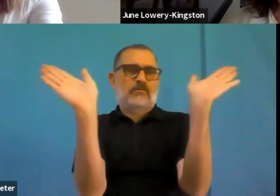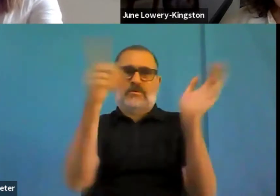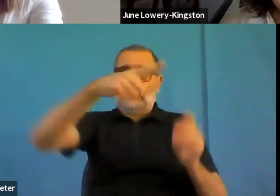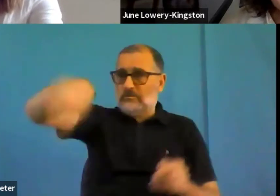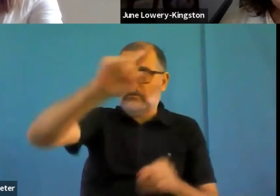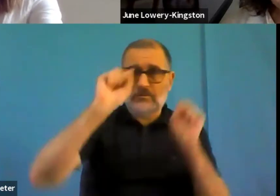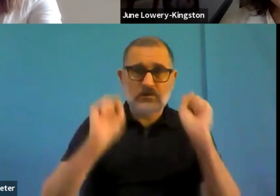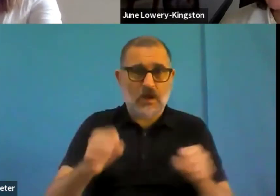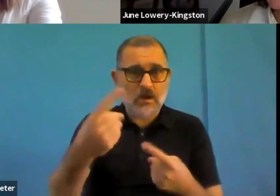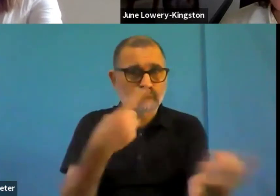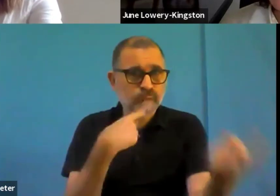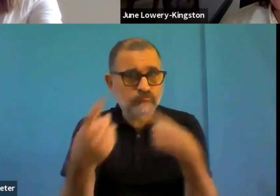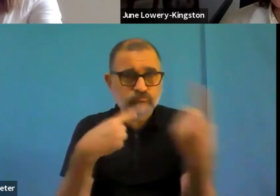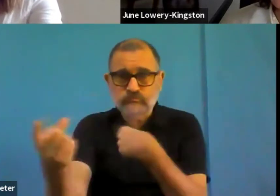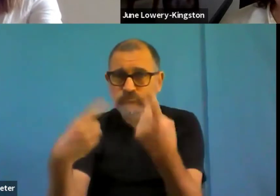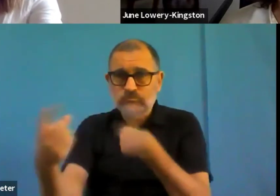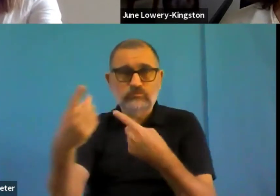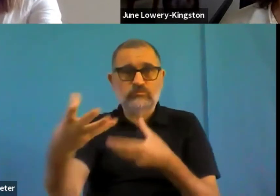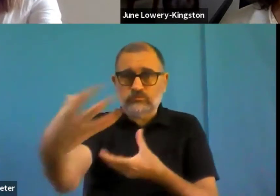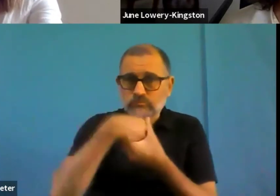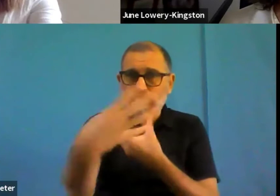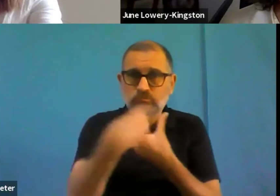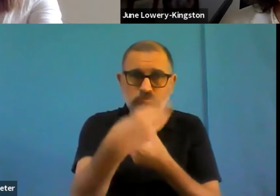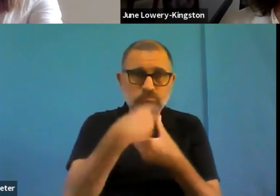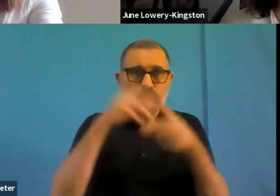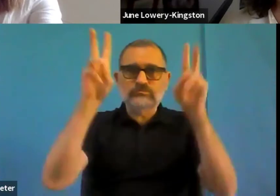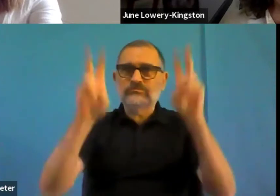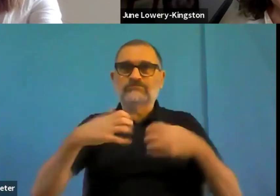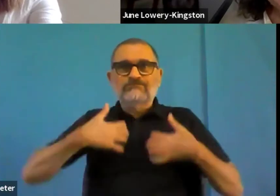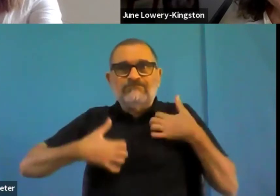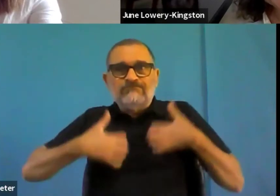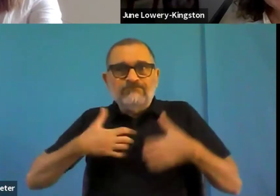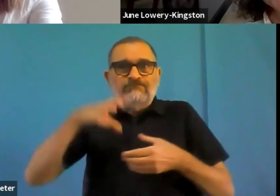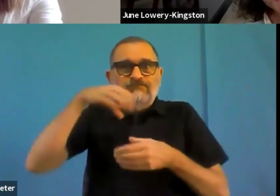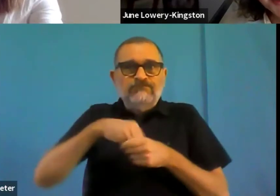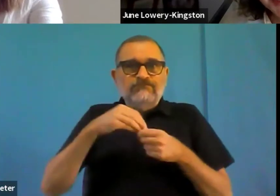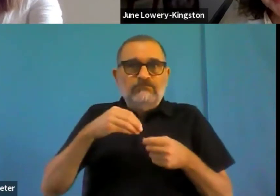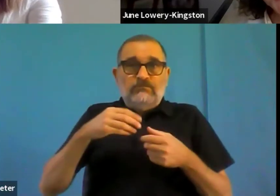In the next quarter, which starts really in about what 10 days time, we will have consultations